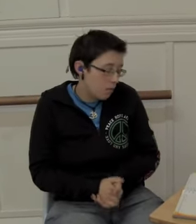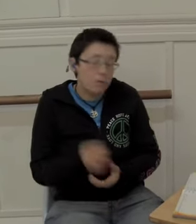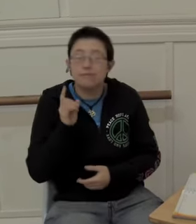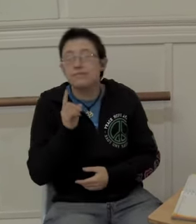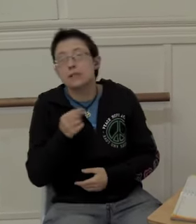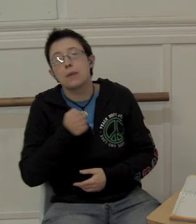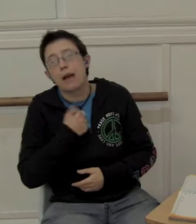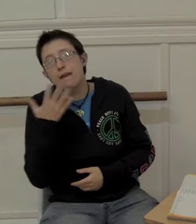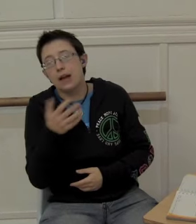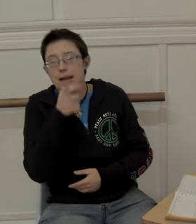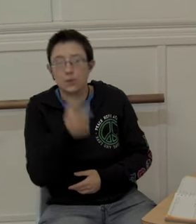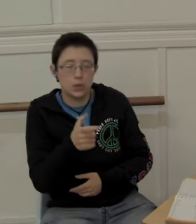So that's my five words and colour!